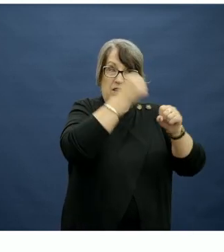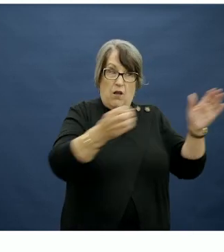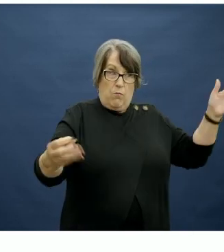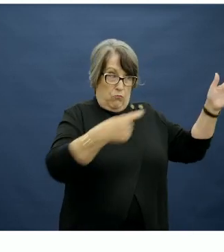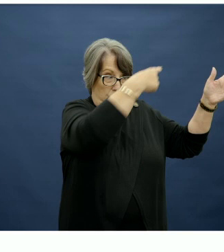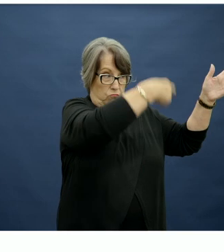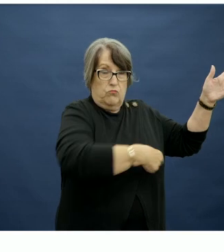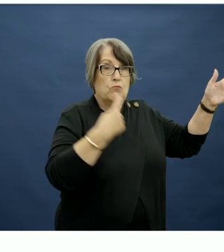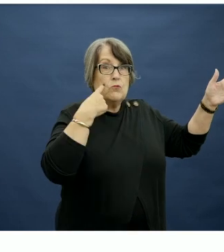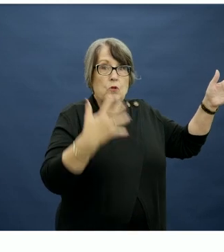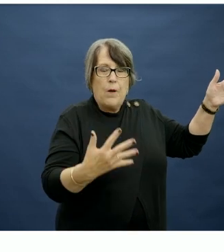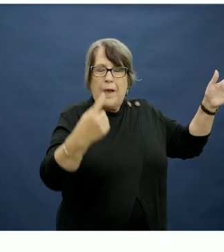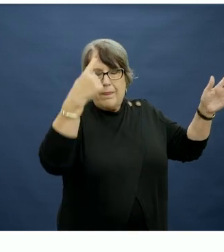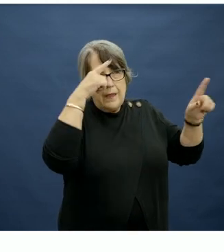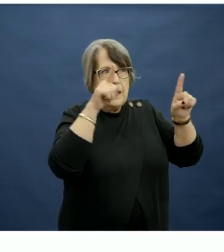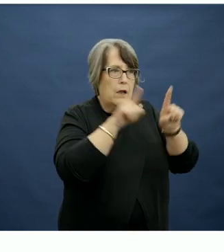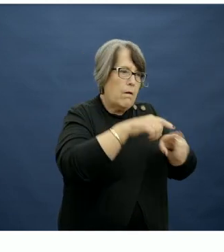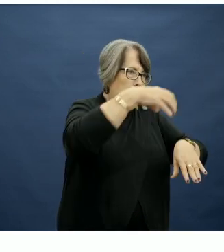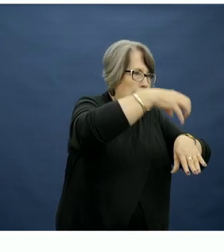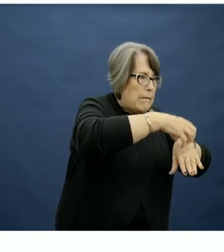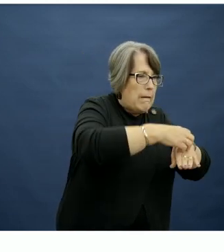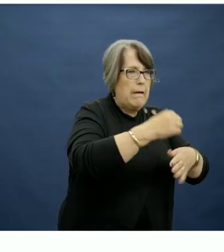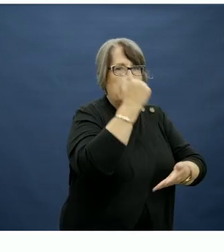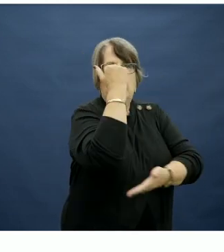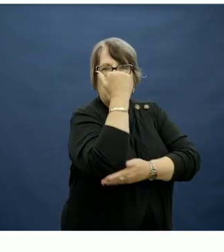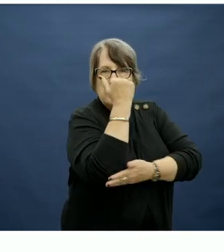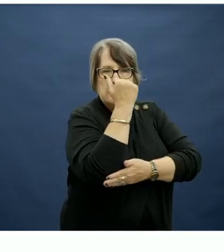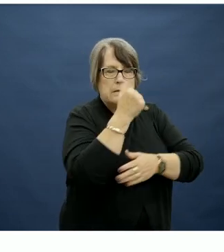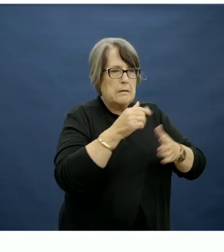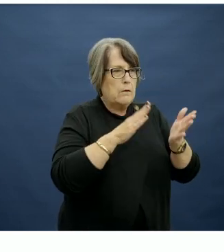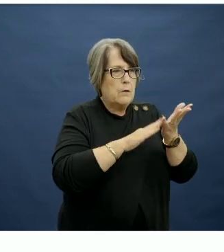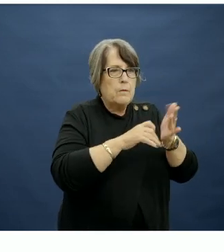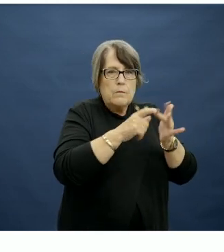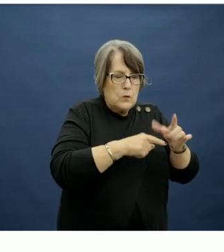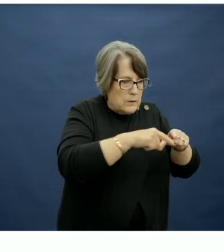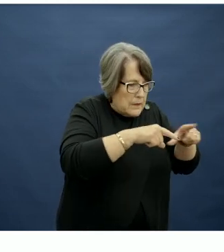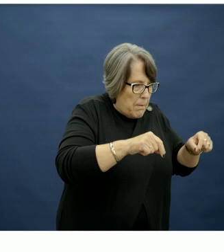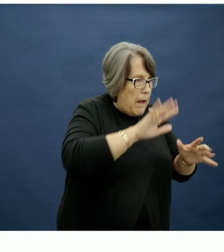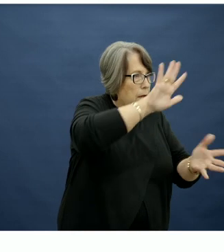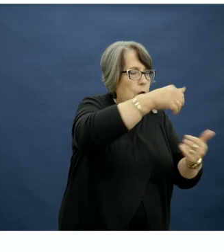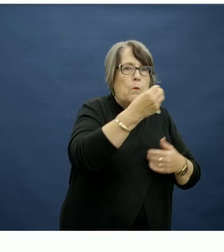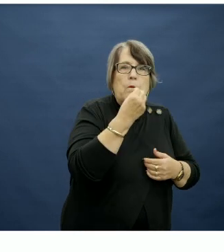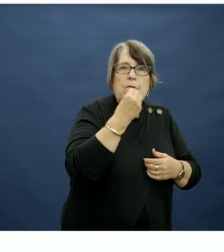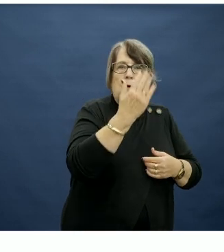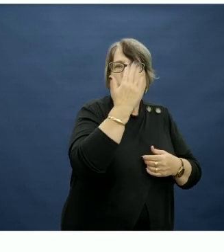So think of items like cakes, biscuits, muesli bars, takeaway foods, ice cream, chocolates